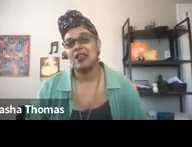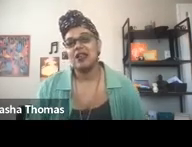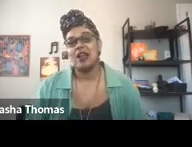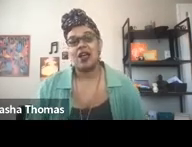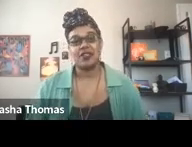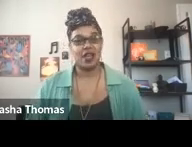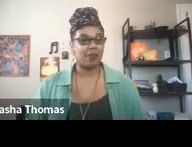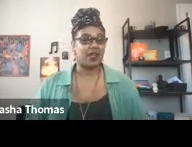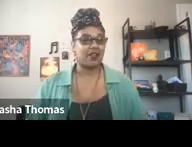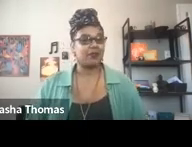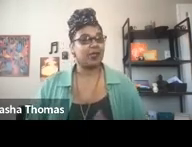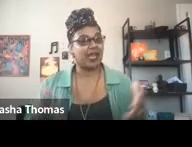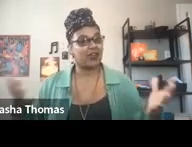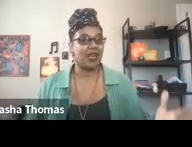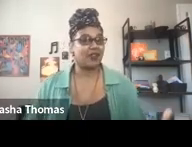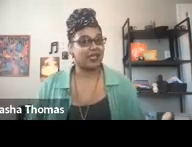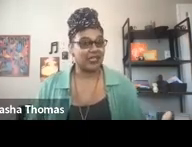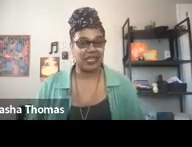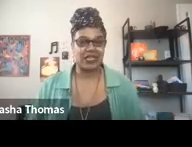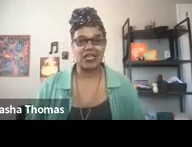on the topic of Black Creative Healing,